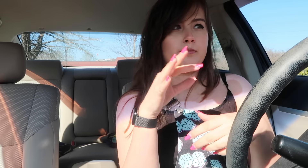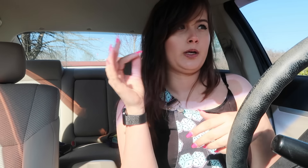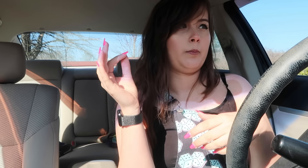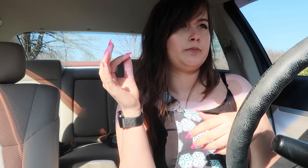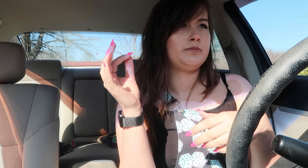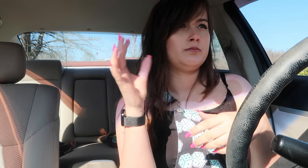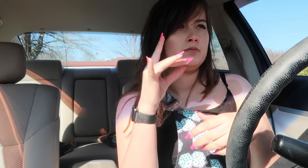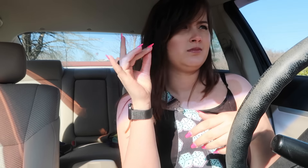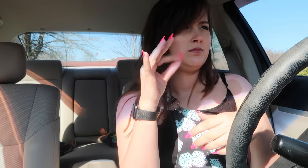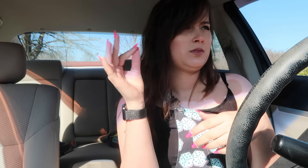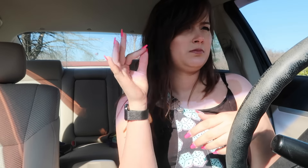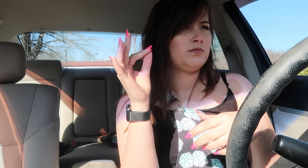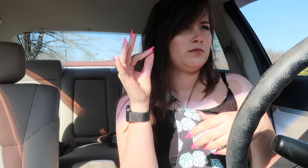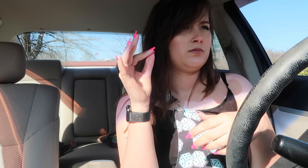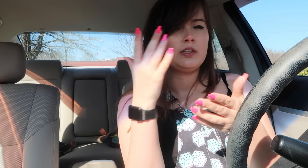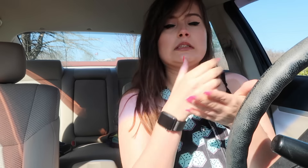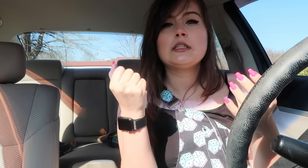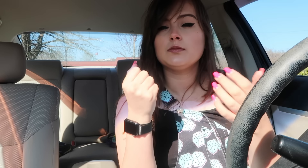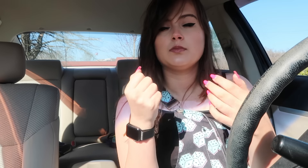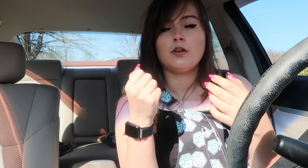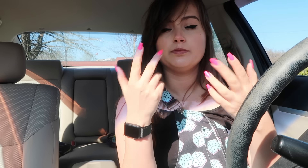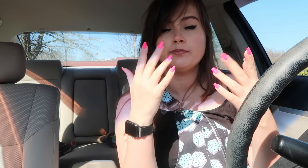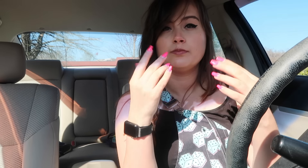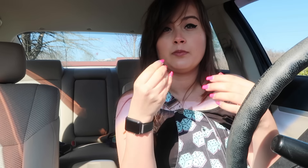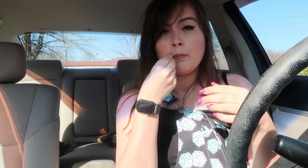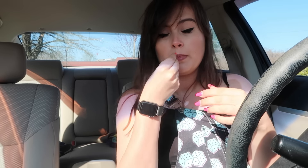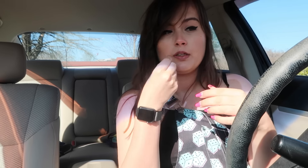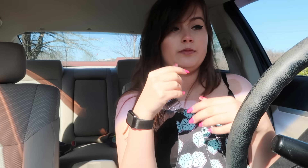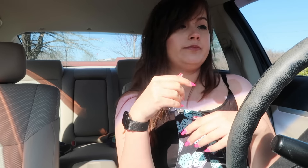Pick up... pick? Get a pizza.